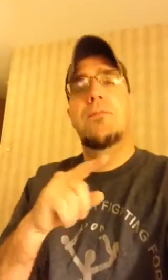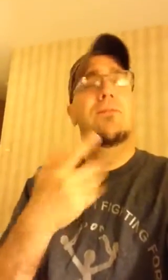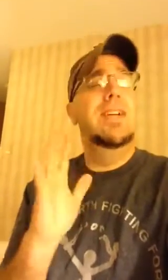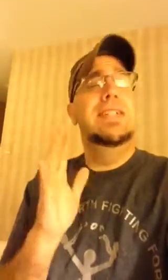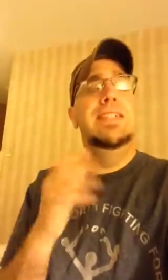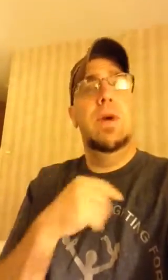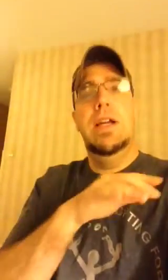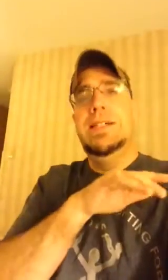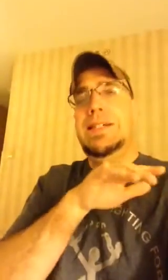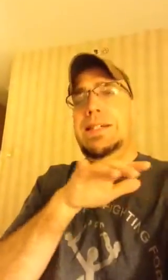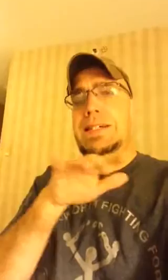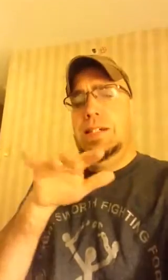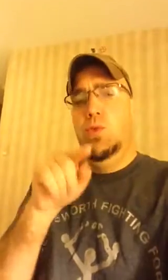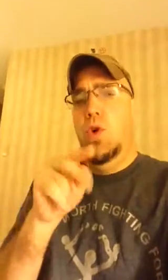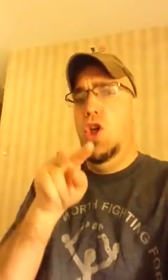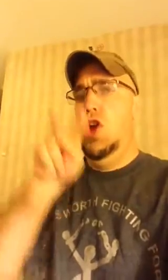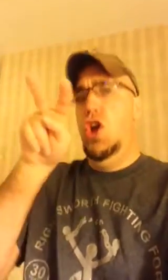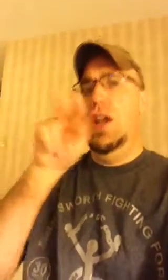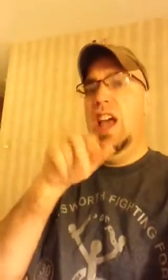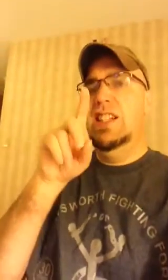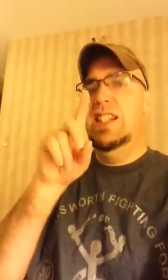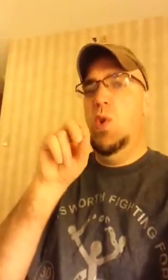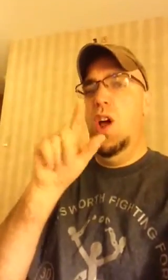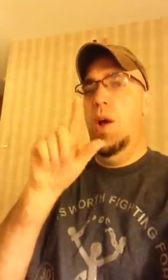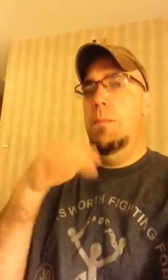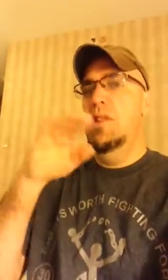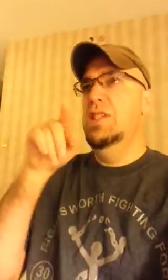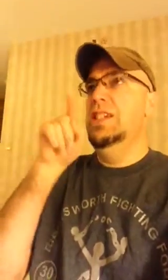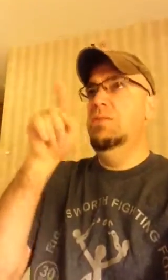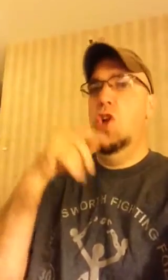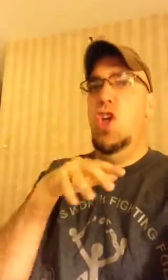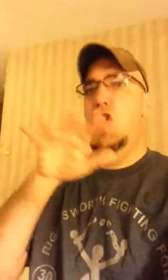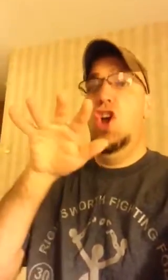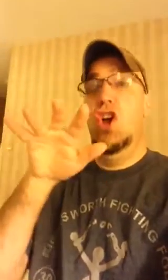After that, we moved together toward the DOL building.